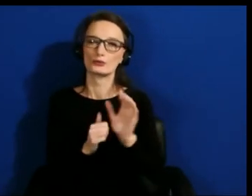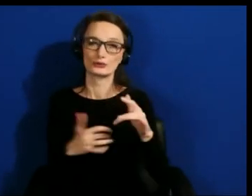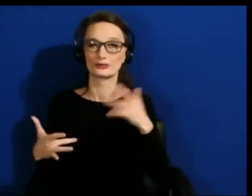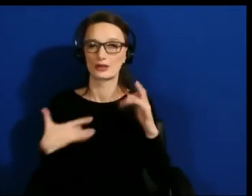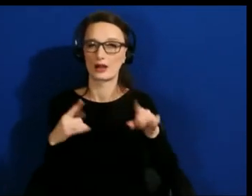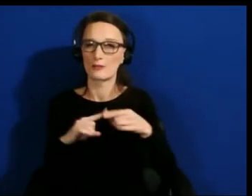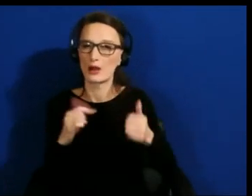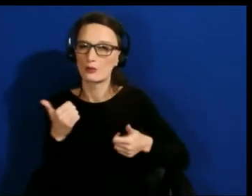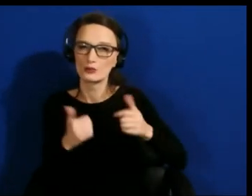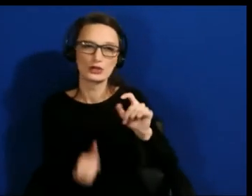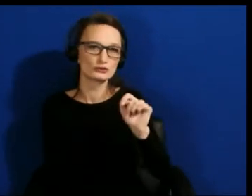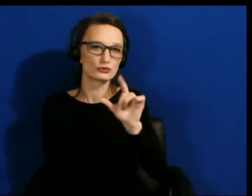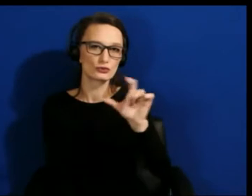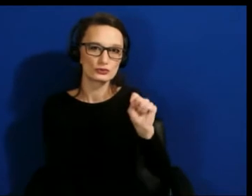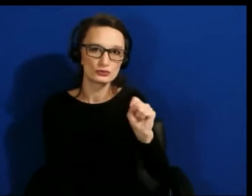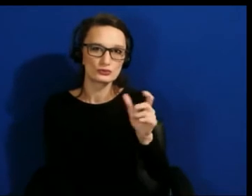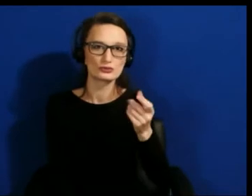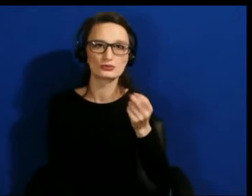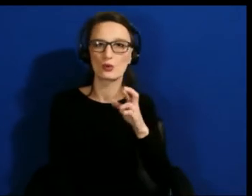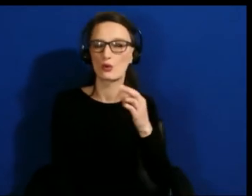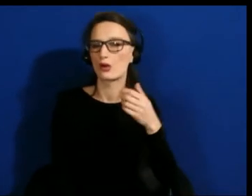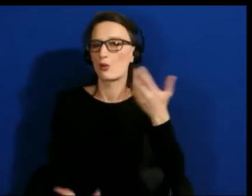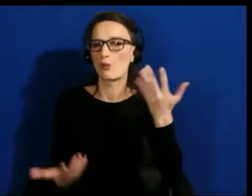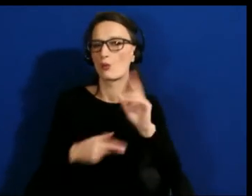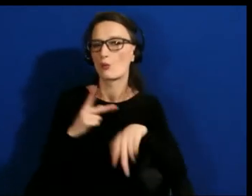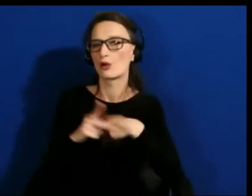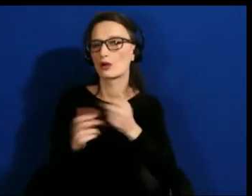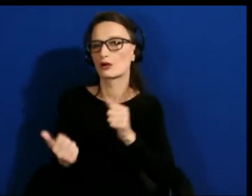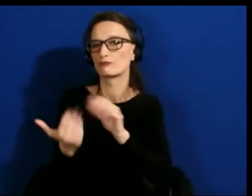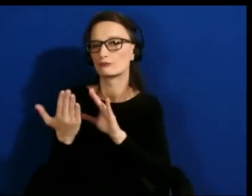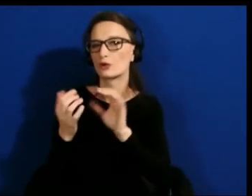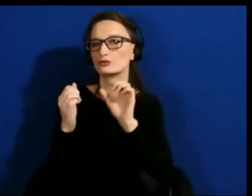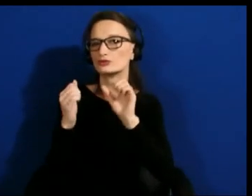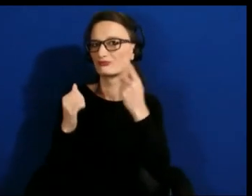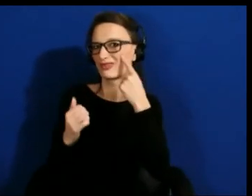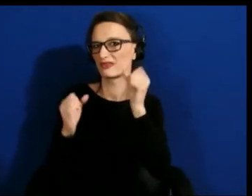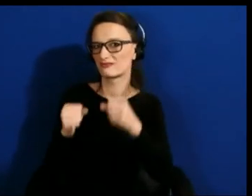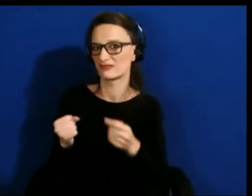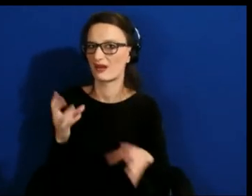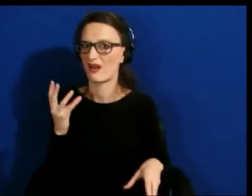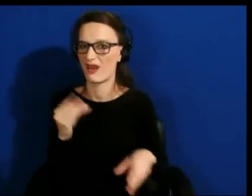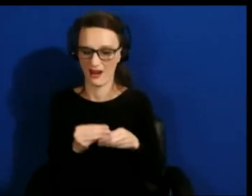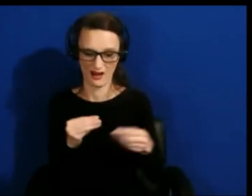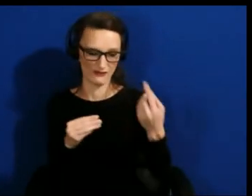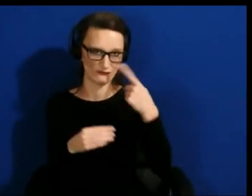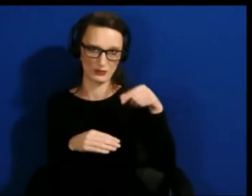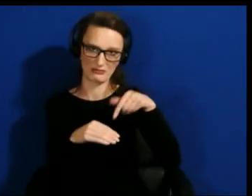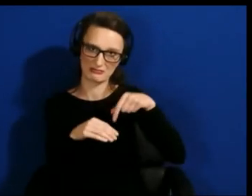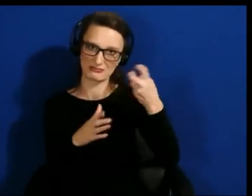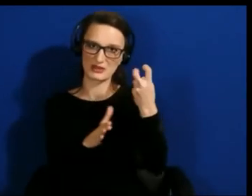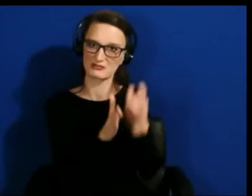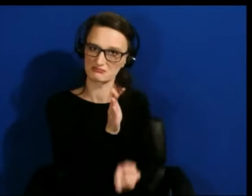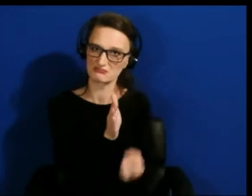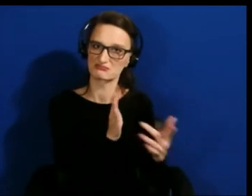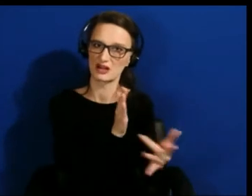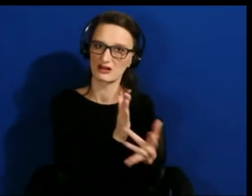bring to immersive that may support people creating more inclusive solutions?